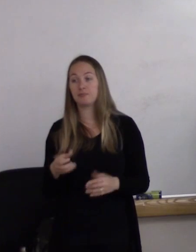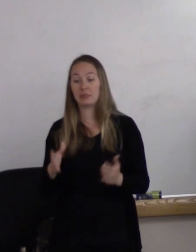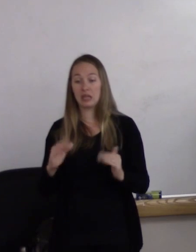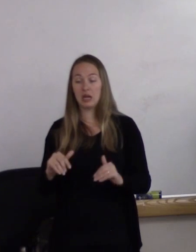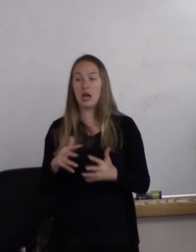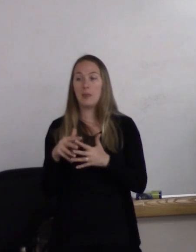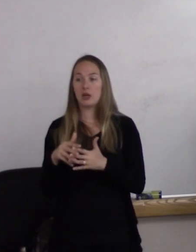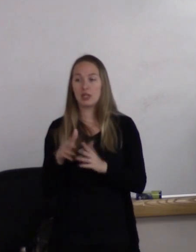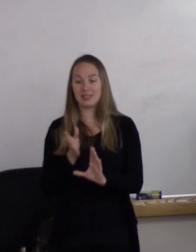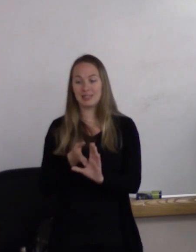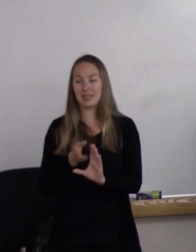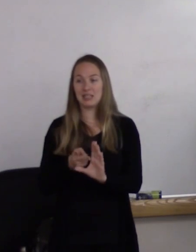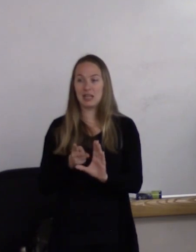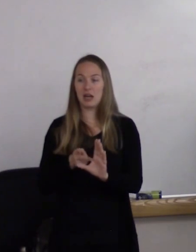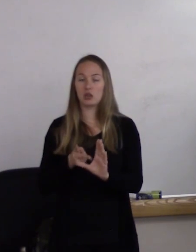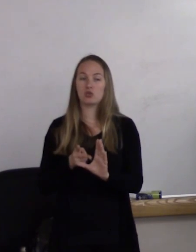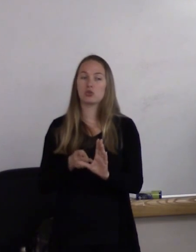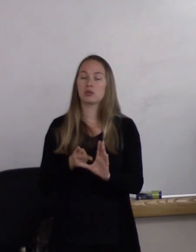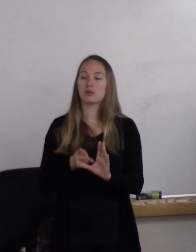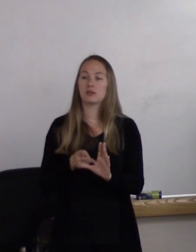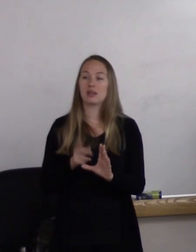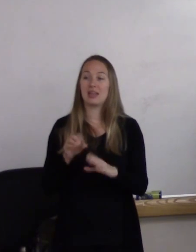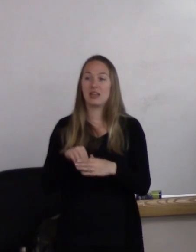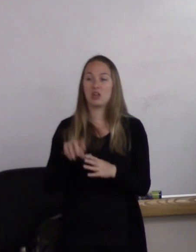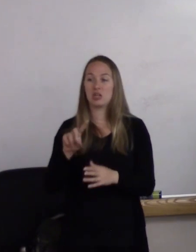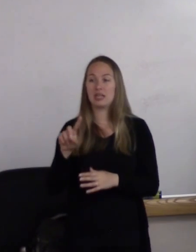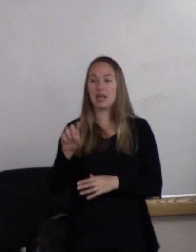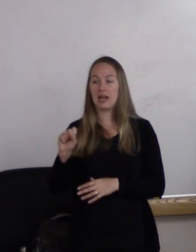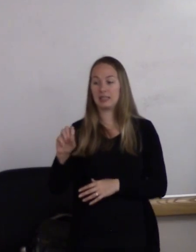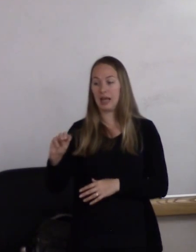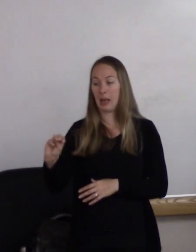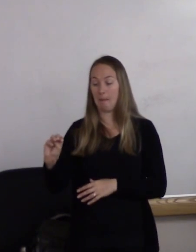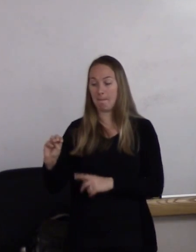in their first Diagnostic and Statistical Manual in 1952,